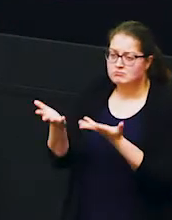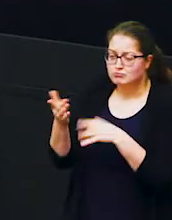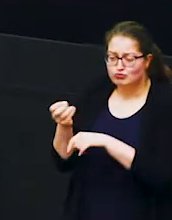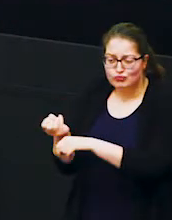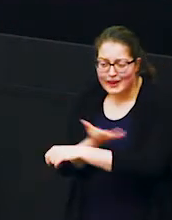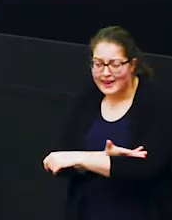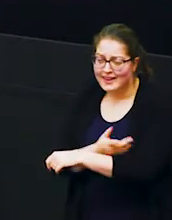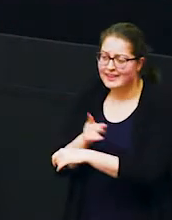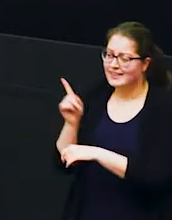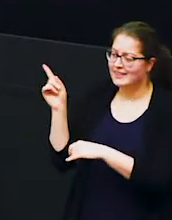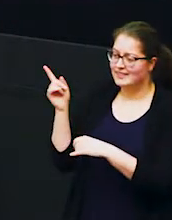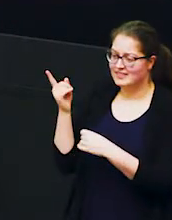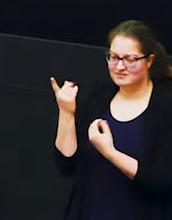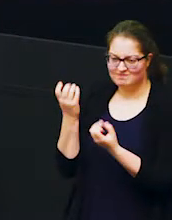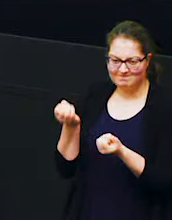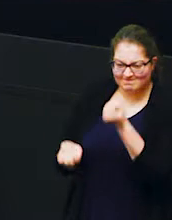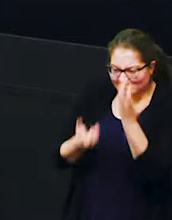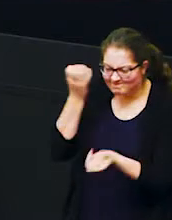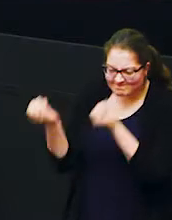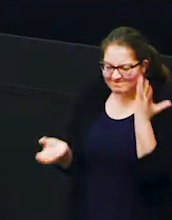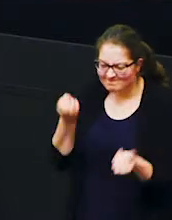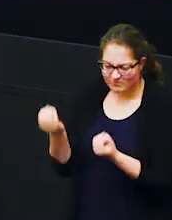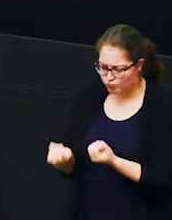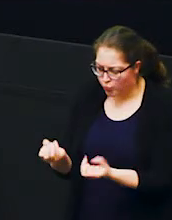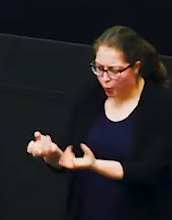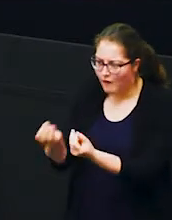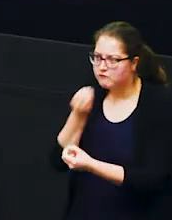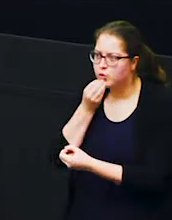there's huge amounts of vegetation that means there's huge amounts of food for everybody to eat